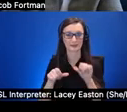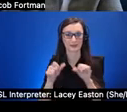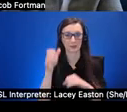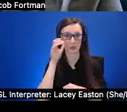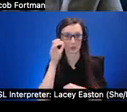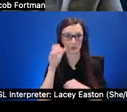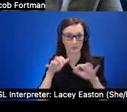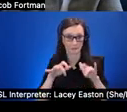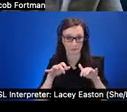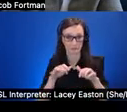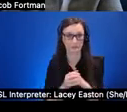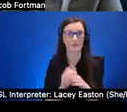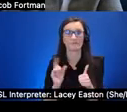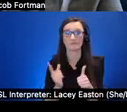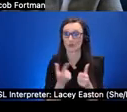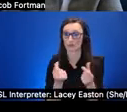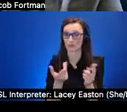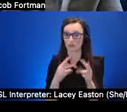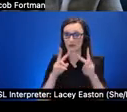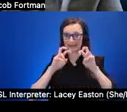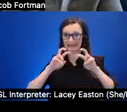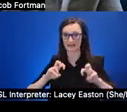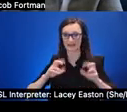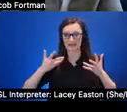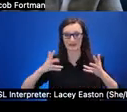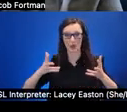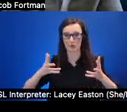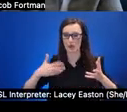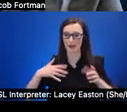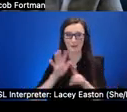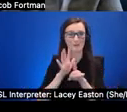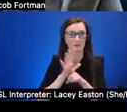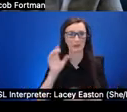did an analysis of existing popular ar applications on the app store